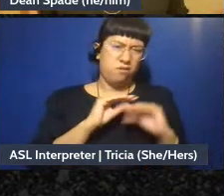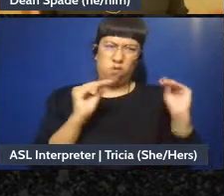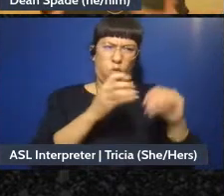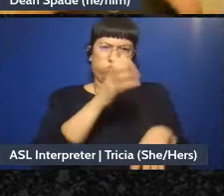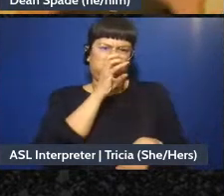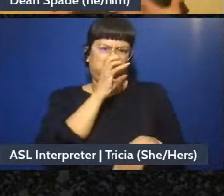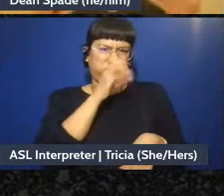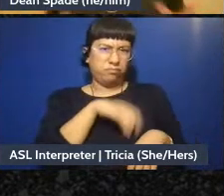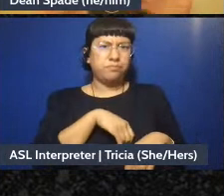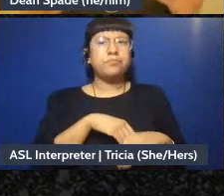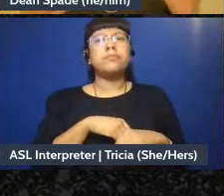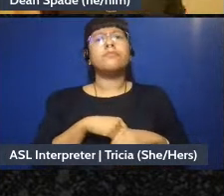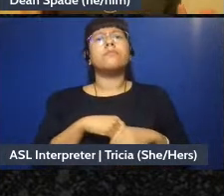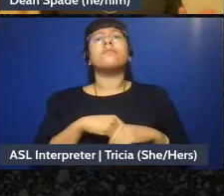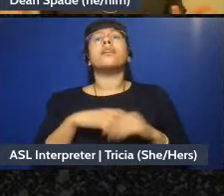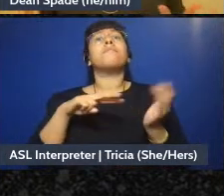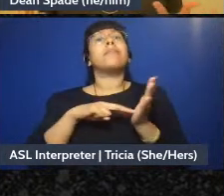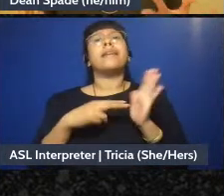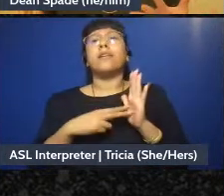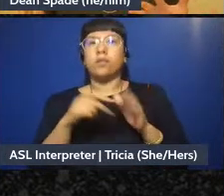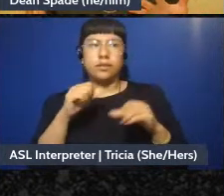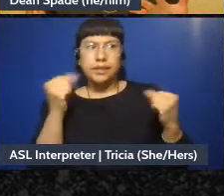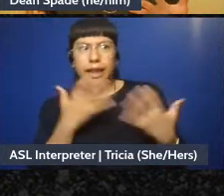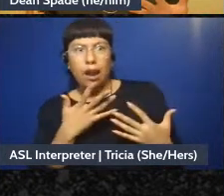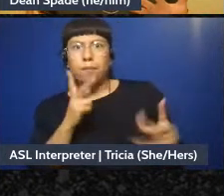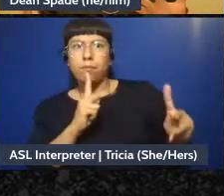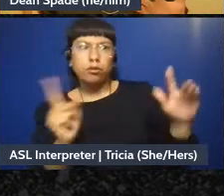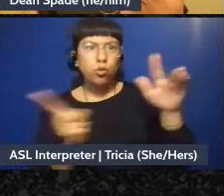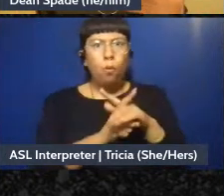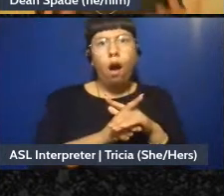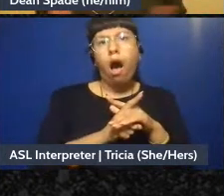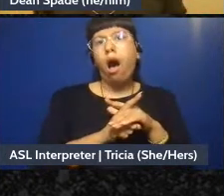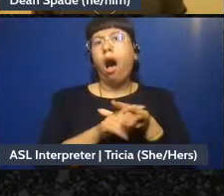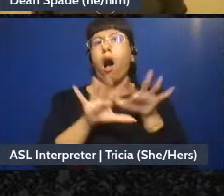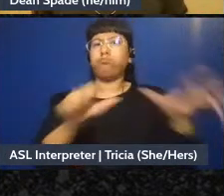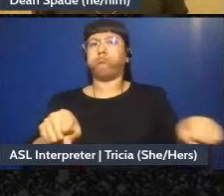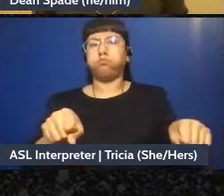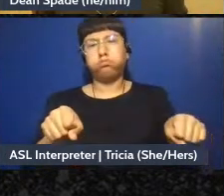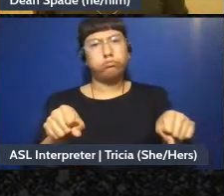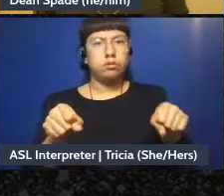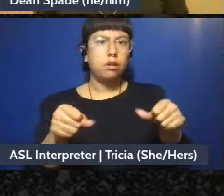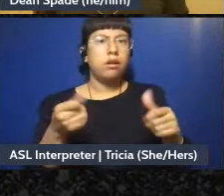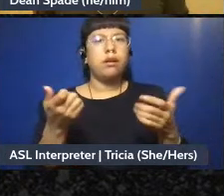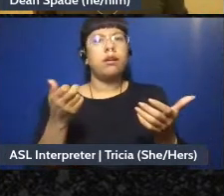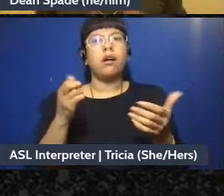people coming with the intent to disrupt or to throw in unnecessarily-unnecessary blocks it,